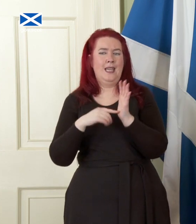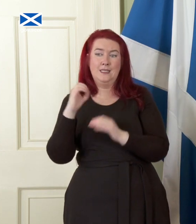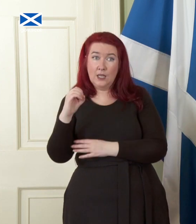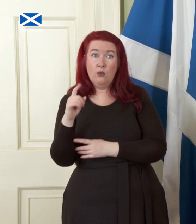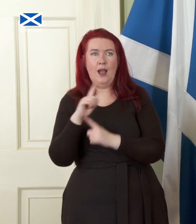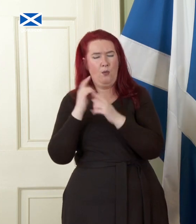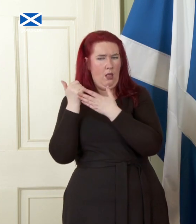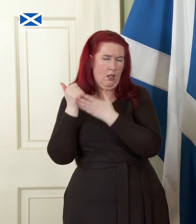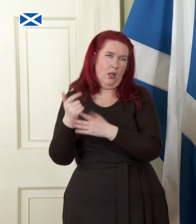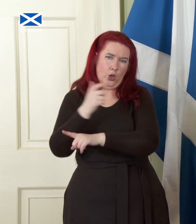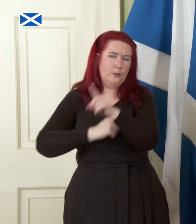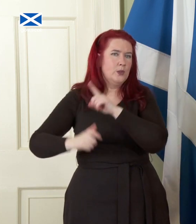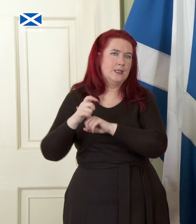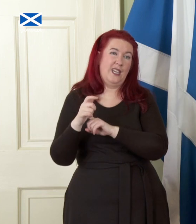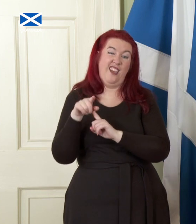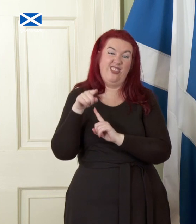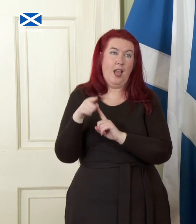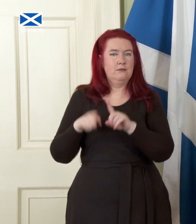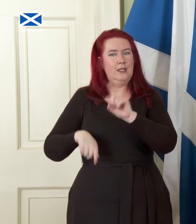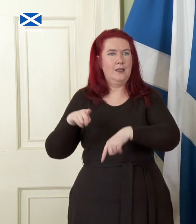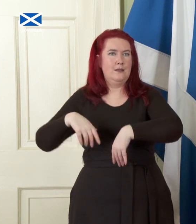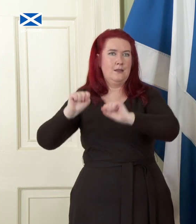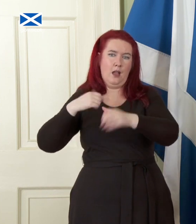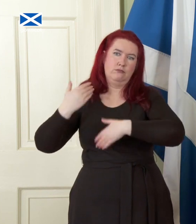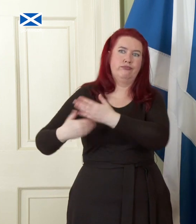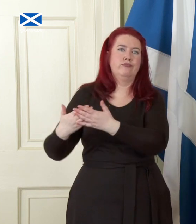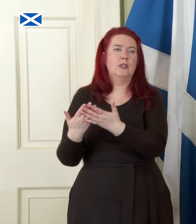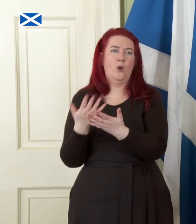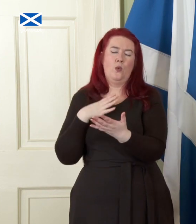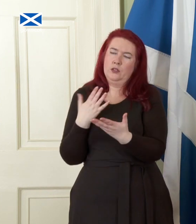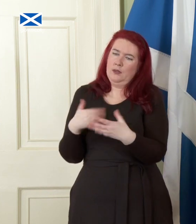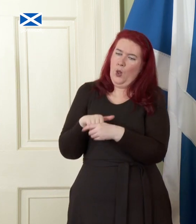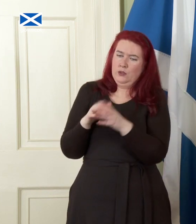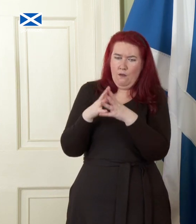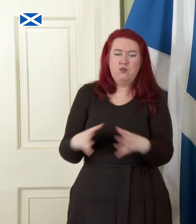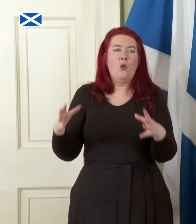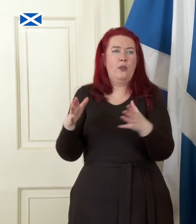crucially it will help kick-start the inclusive growth that will help get our newly independent